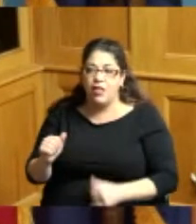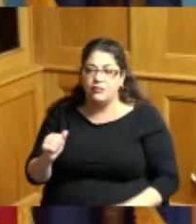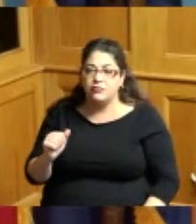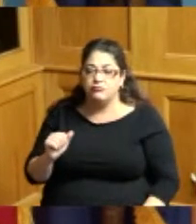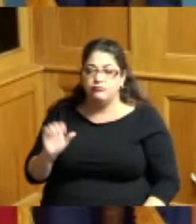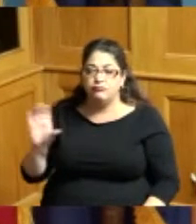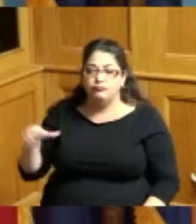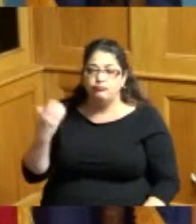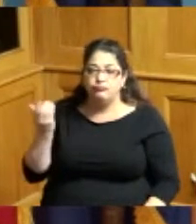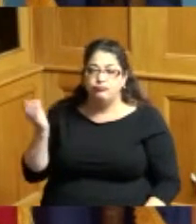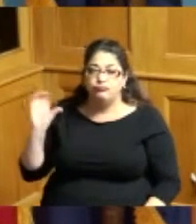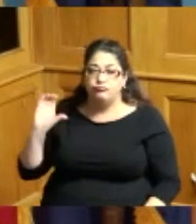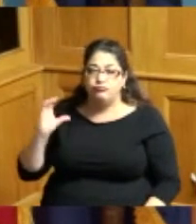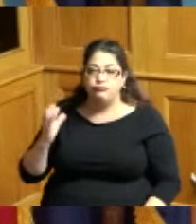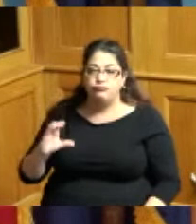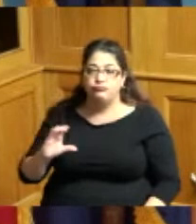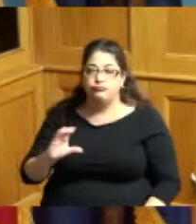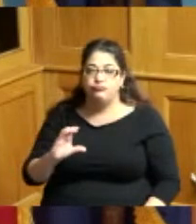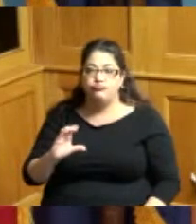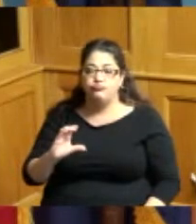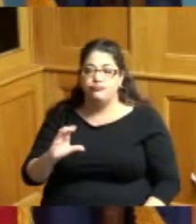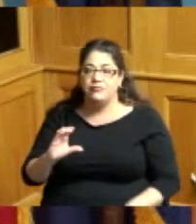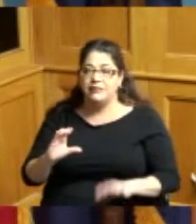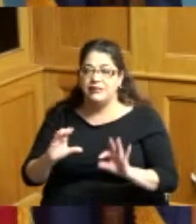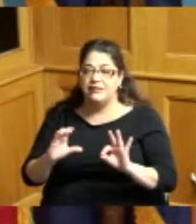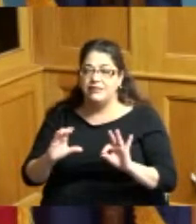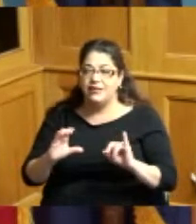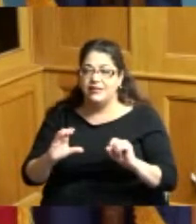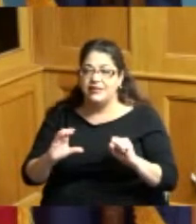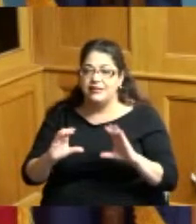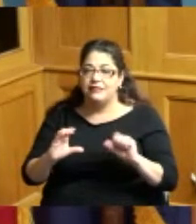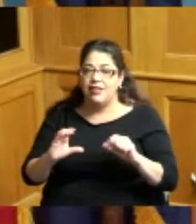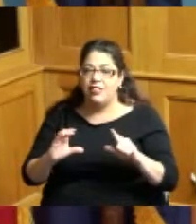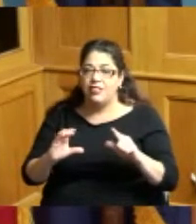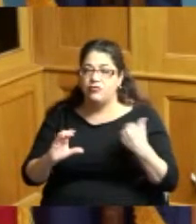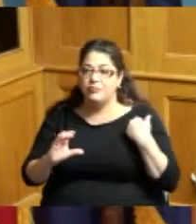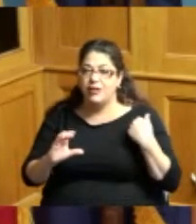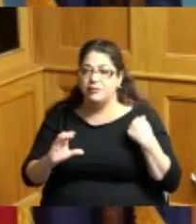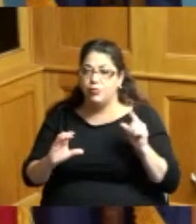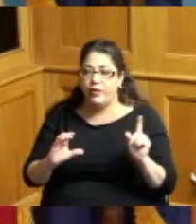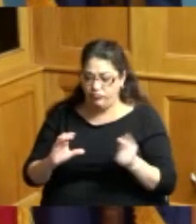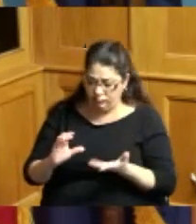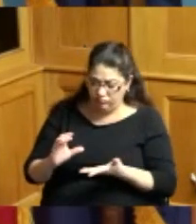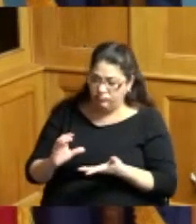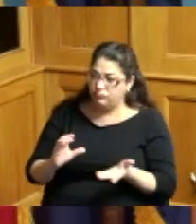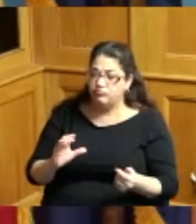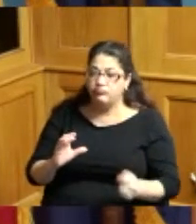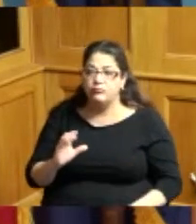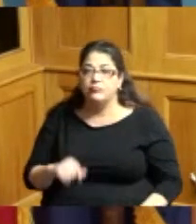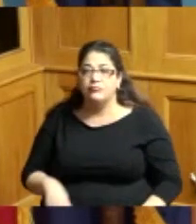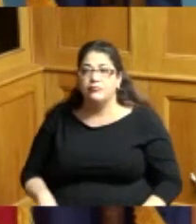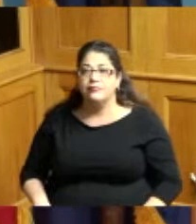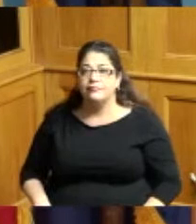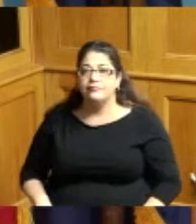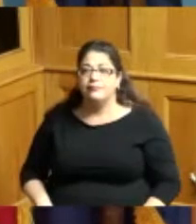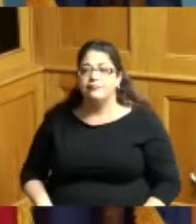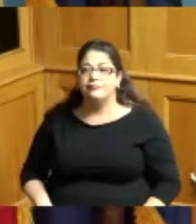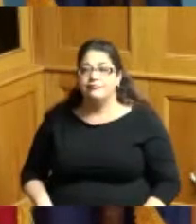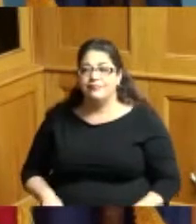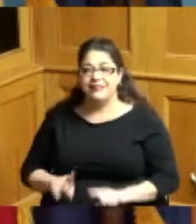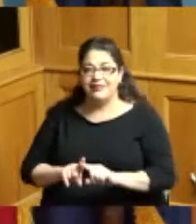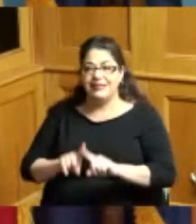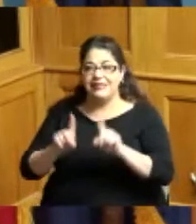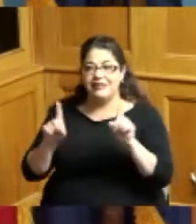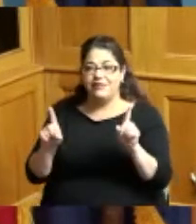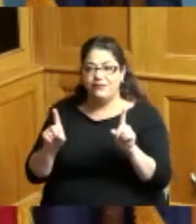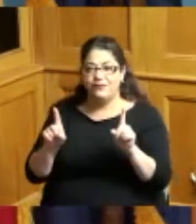and there was no mention of fiscal responsibility I think it's a difference in opinion which is